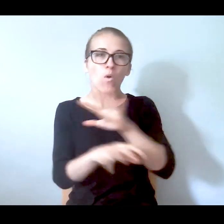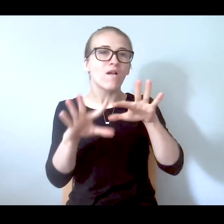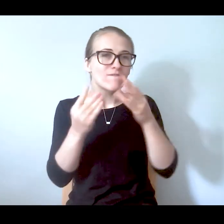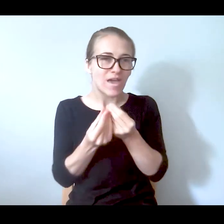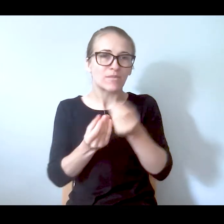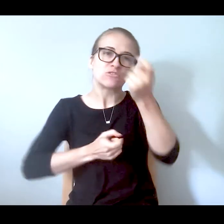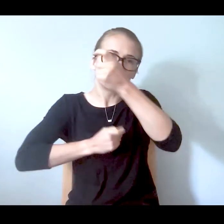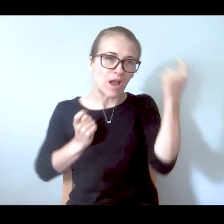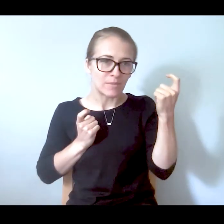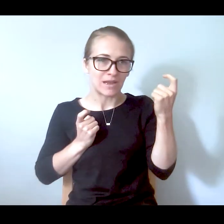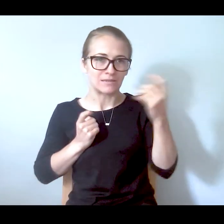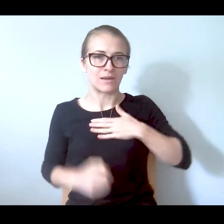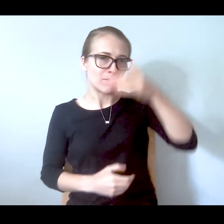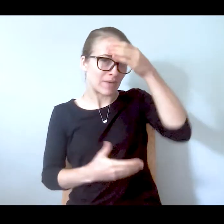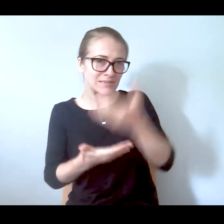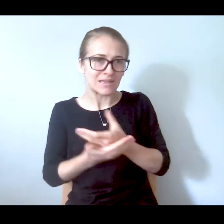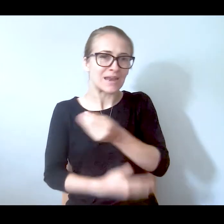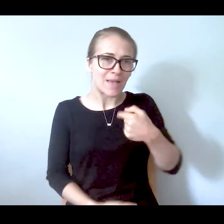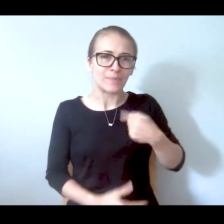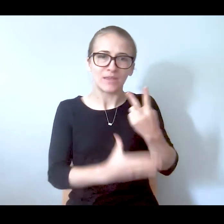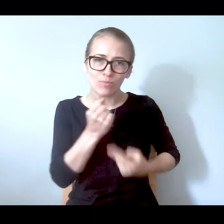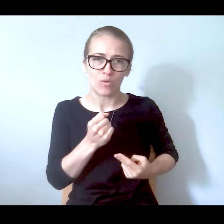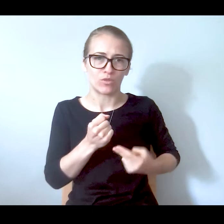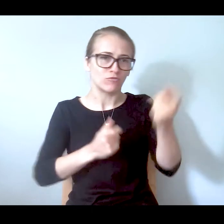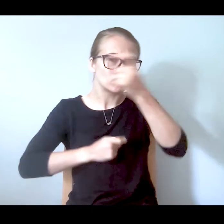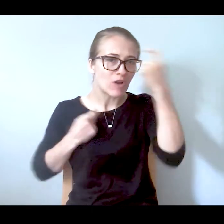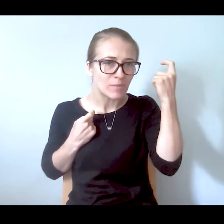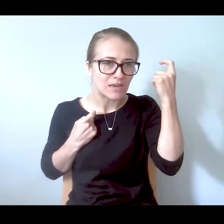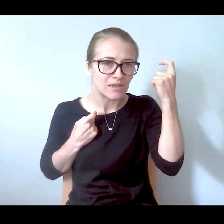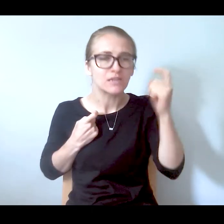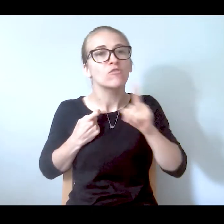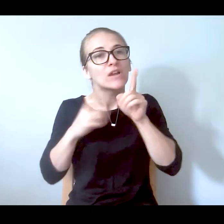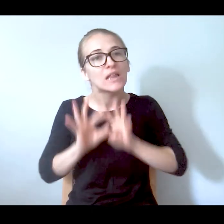and my son and we're both traumatized. So it's really, really important that it's peers. It's